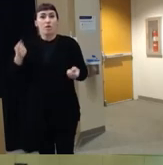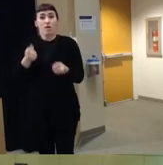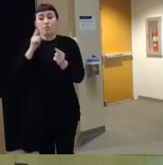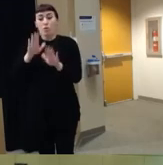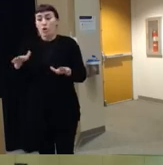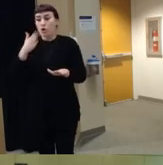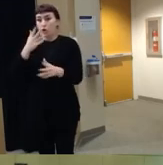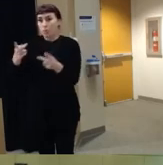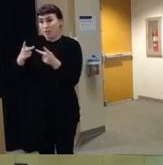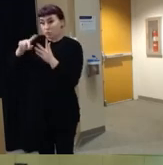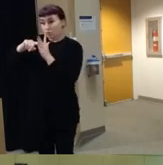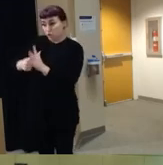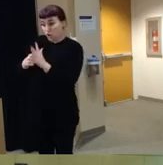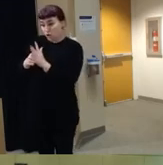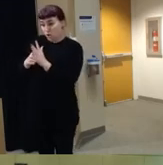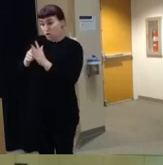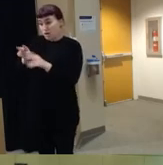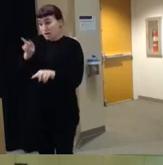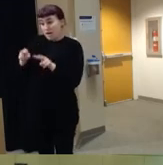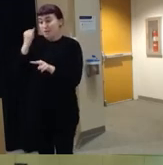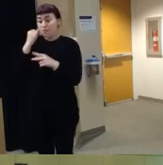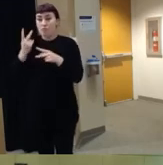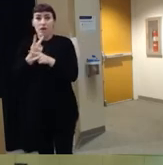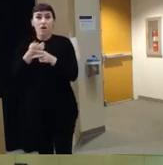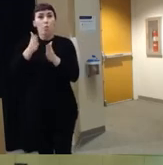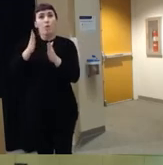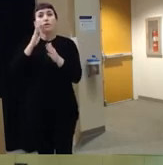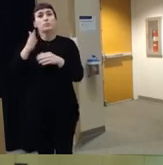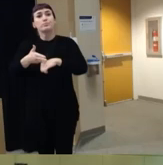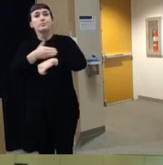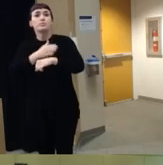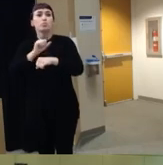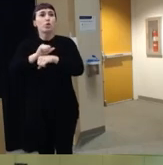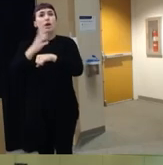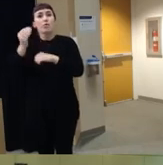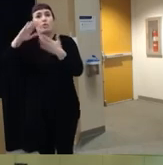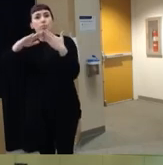you're looking for um a way to kind of do work in a community or a way to kind of roach this